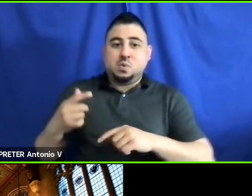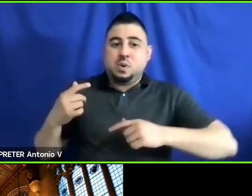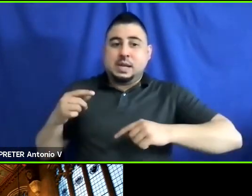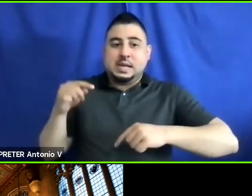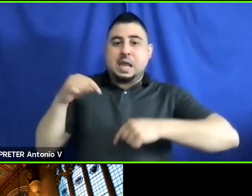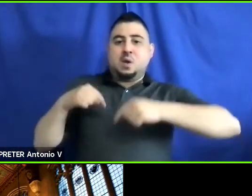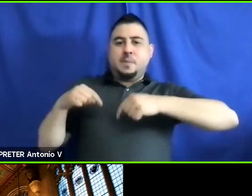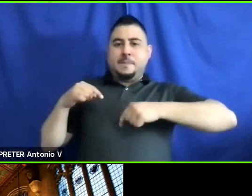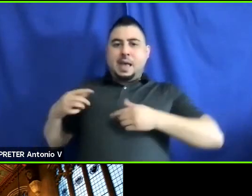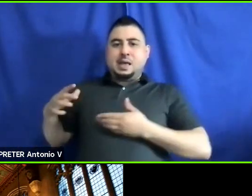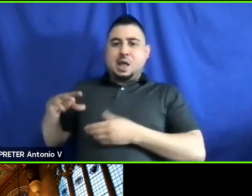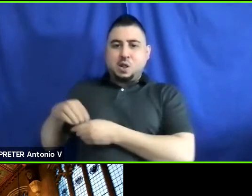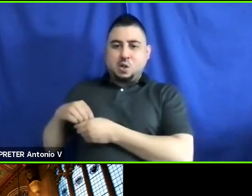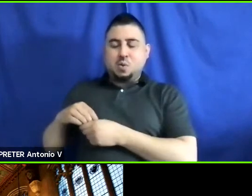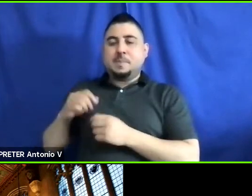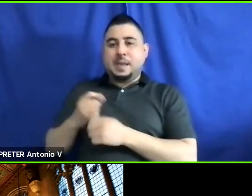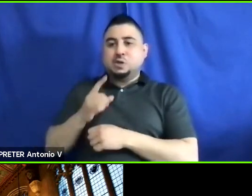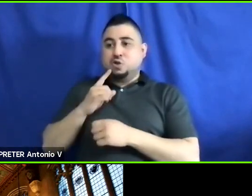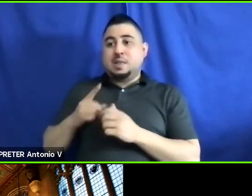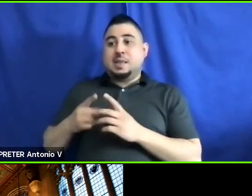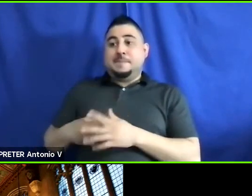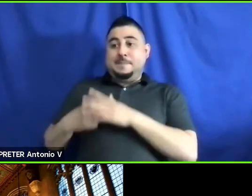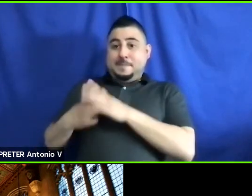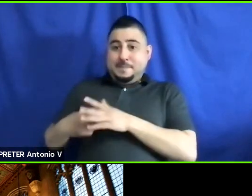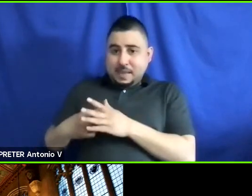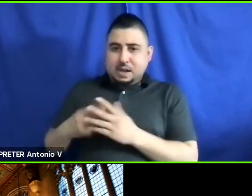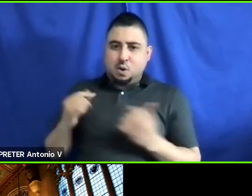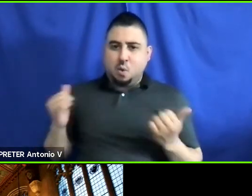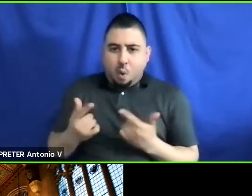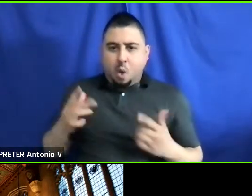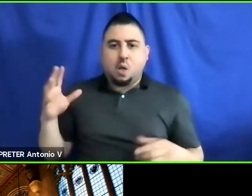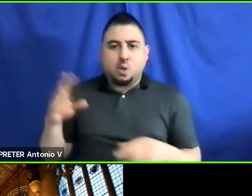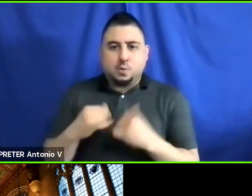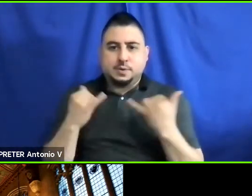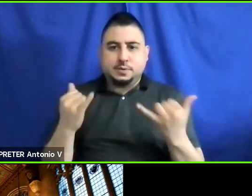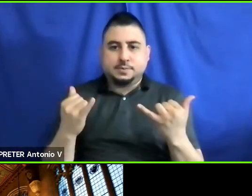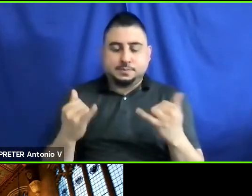point if we don’t make sure everybody is on the train now.